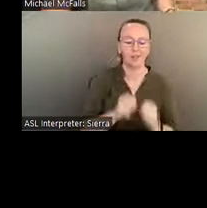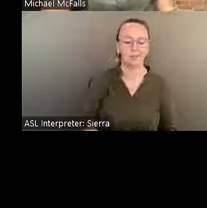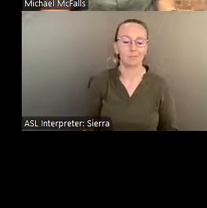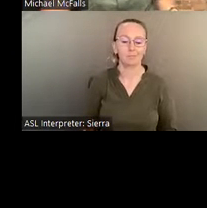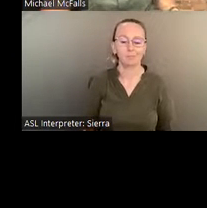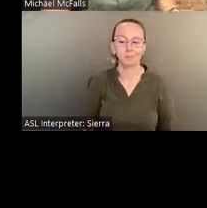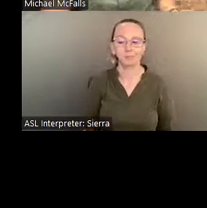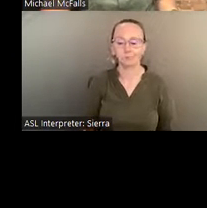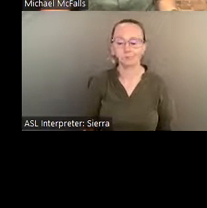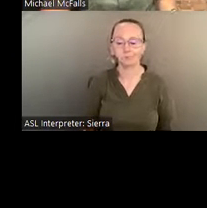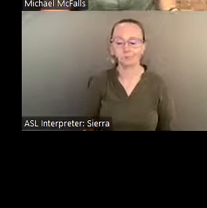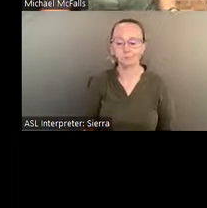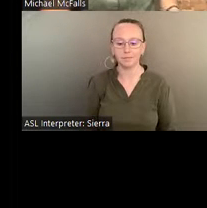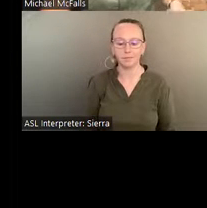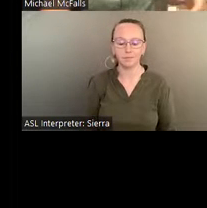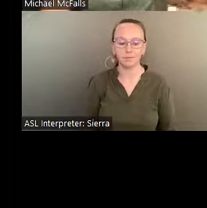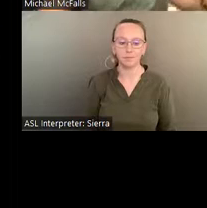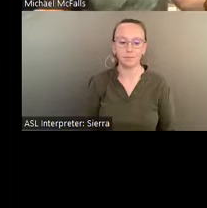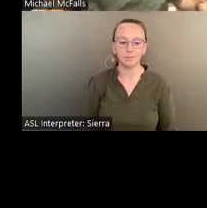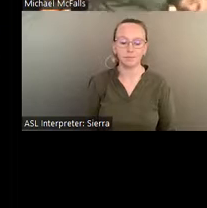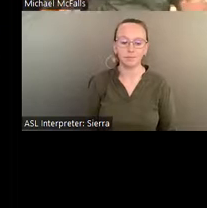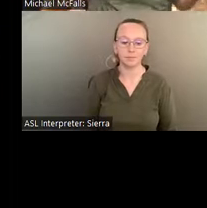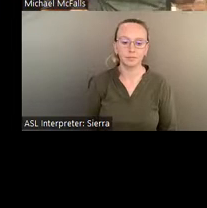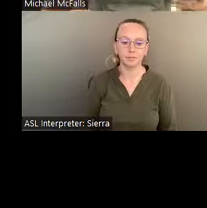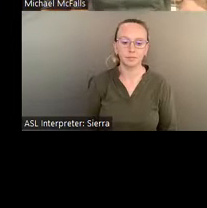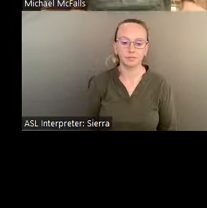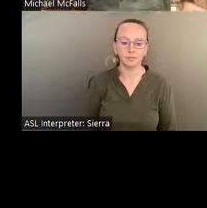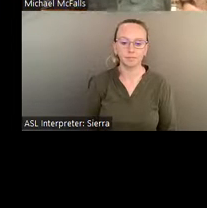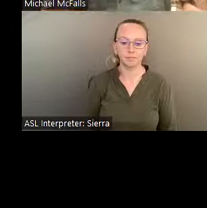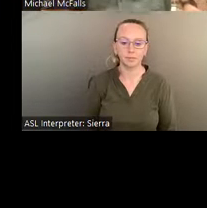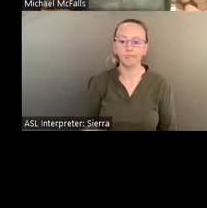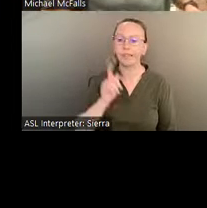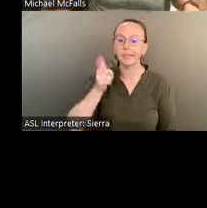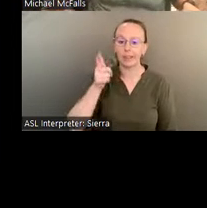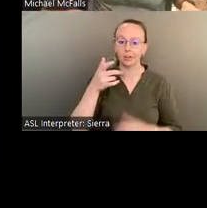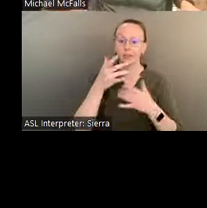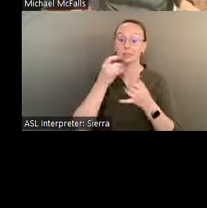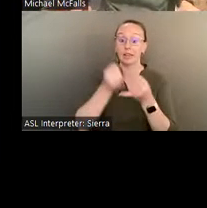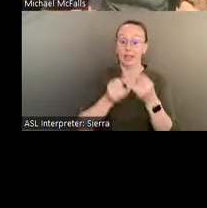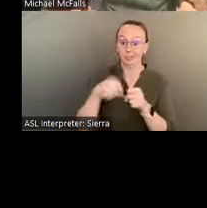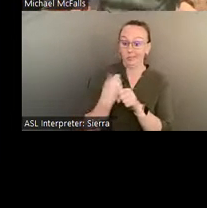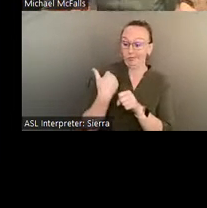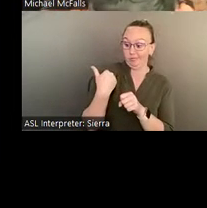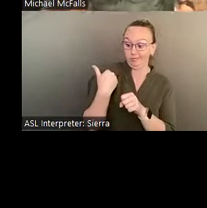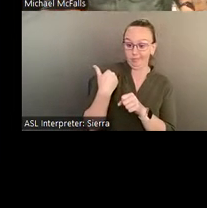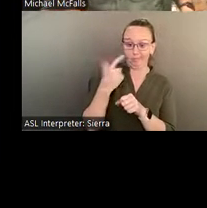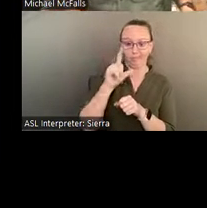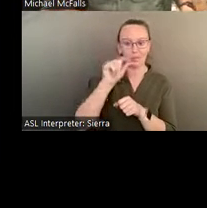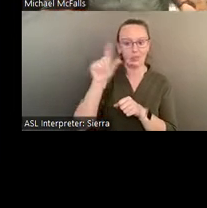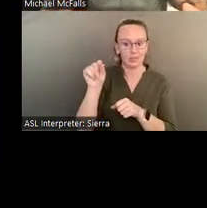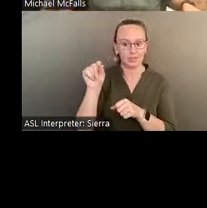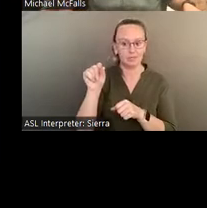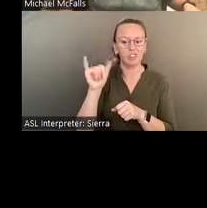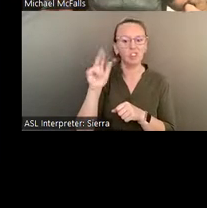So later this last year, in January 2020, I had the opportunity to give a tour to Jimmy